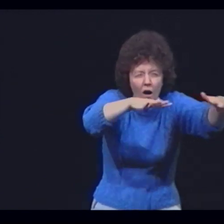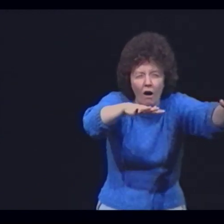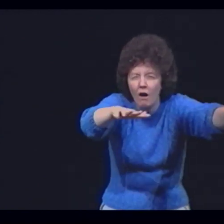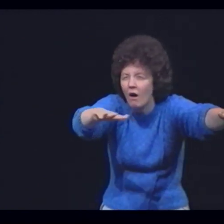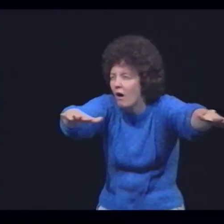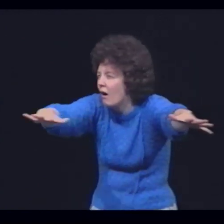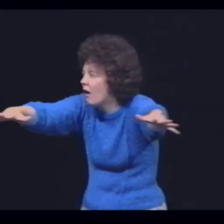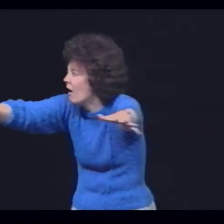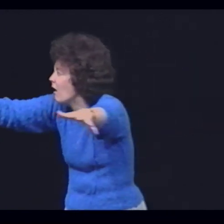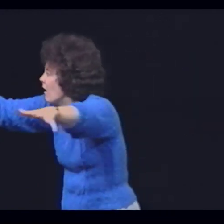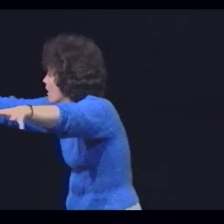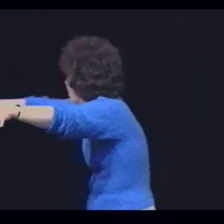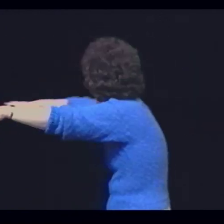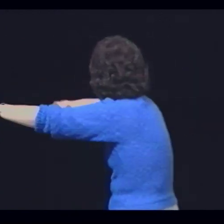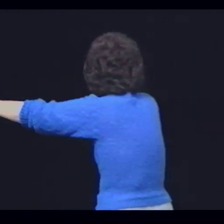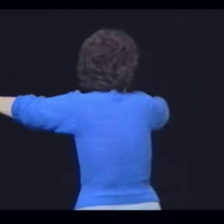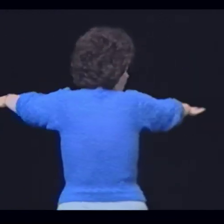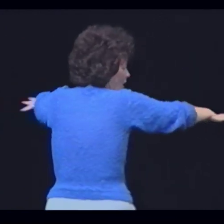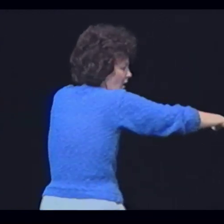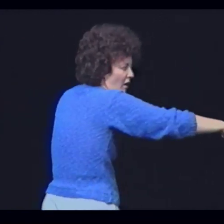Out of the darkness of time